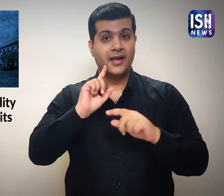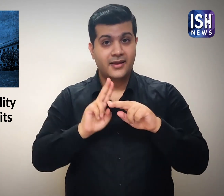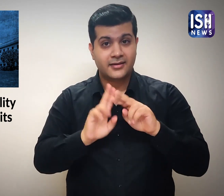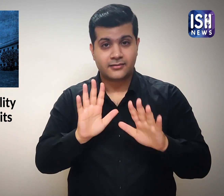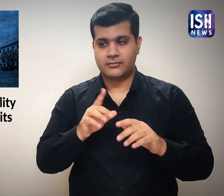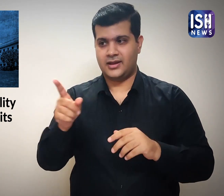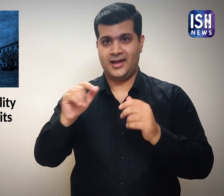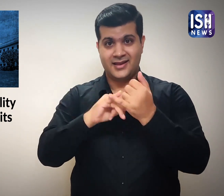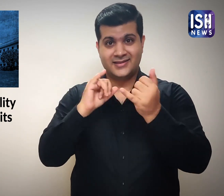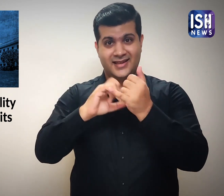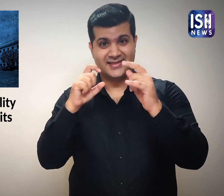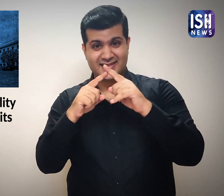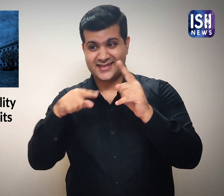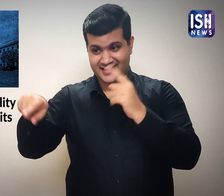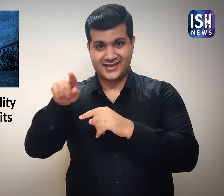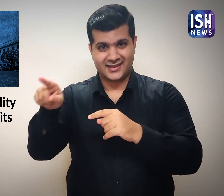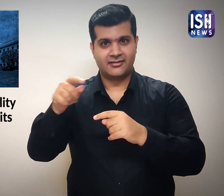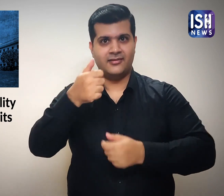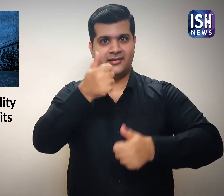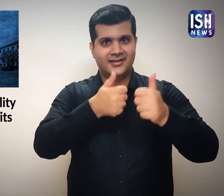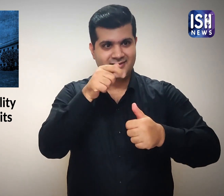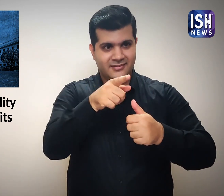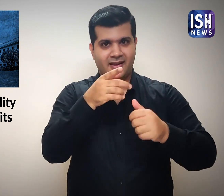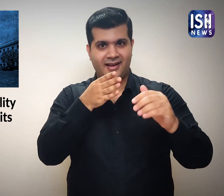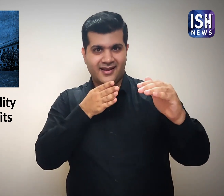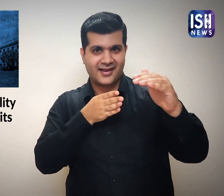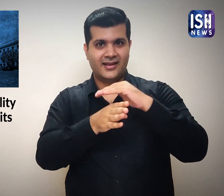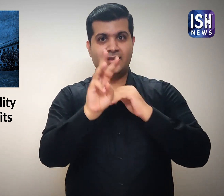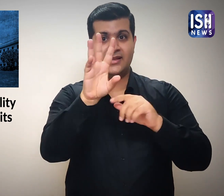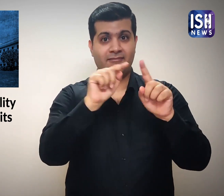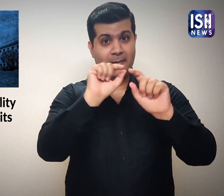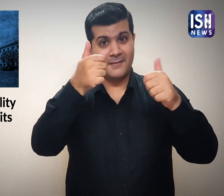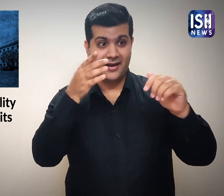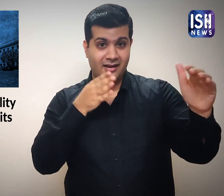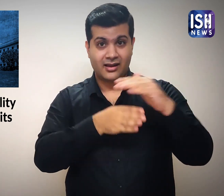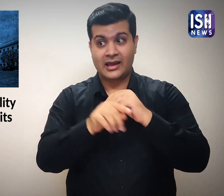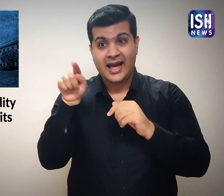If SC/ST students require a minimum 35% to seek admission,